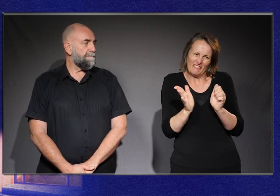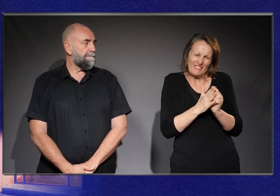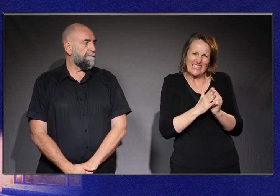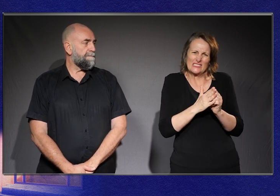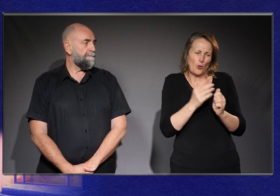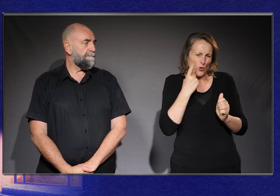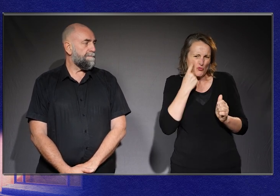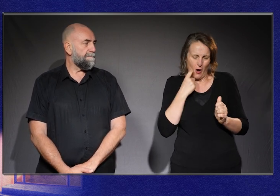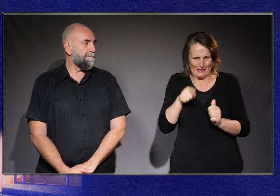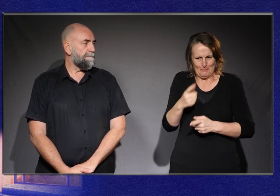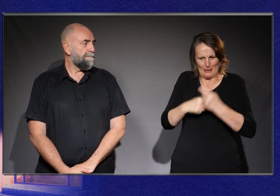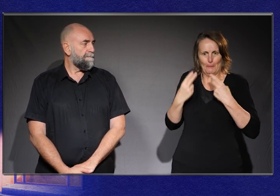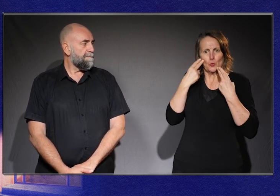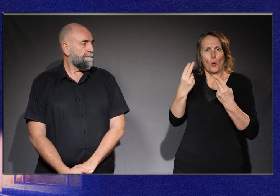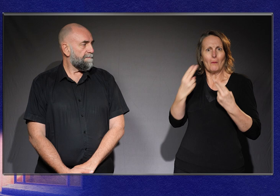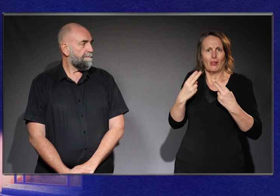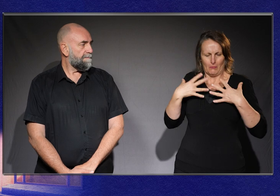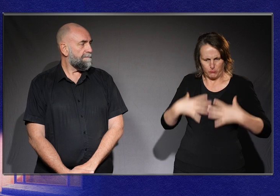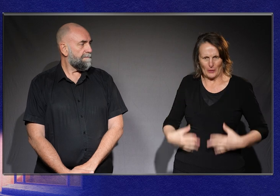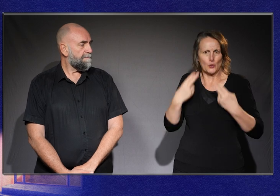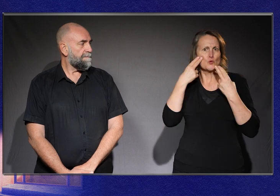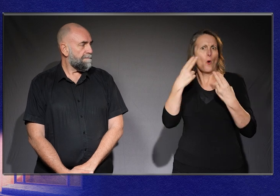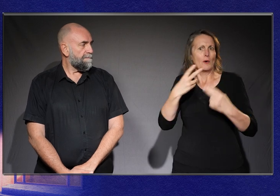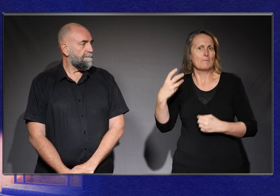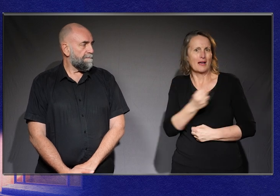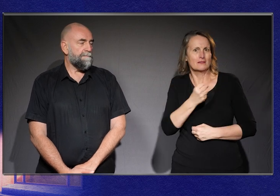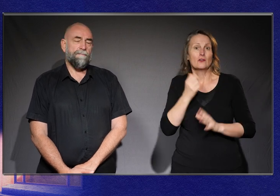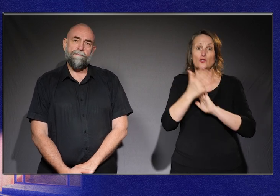body as much as possible to try and, you know, get me to the point where I could go to mainstream